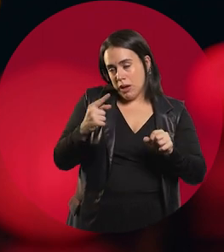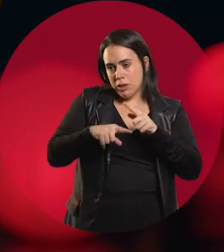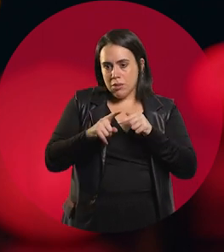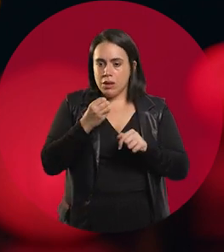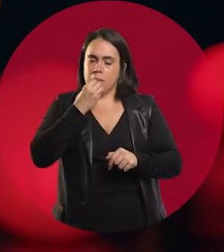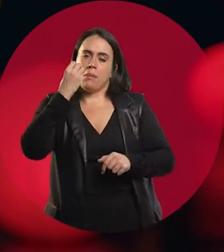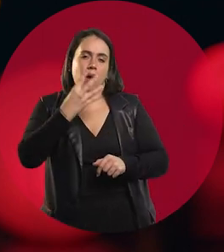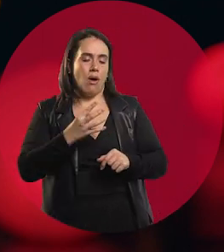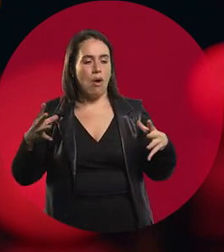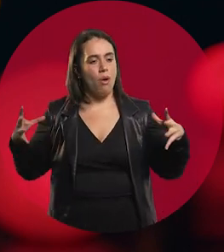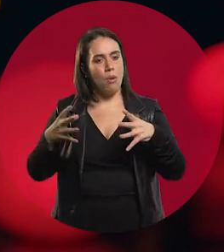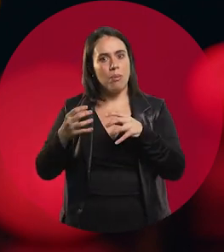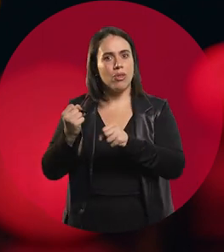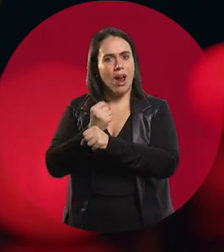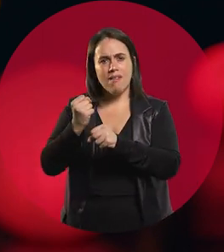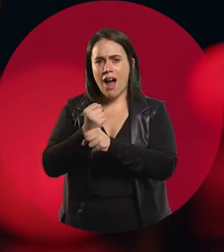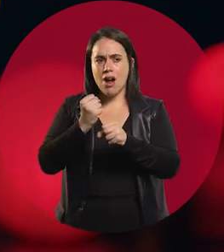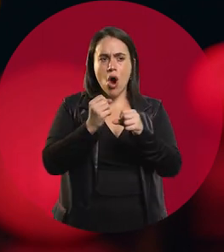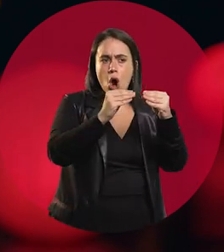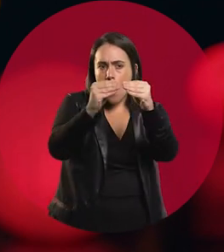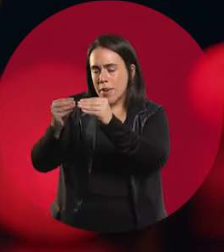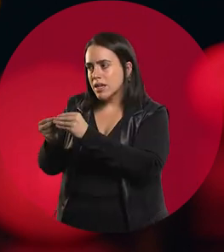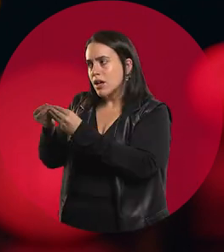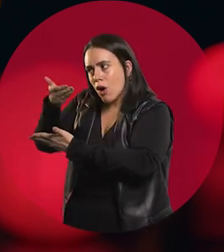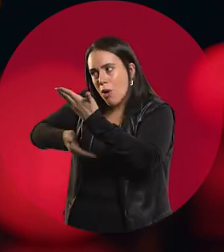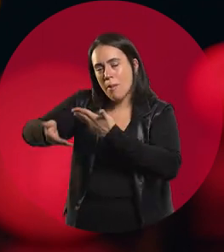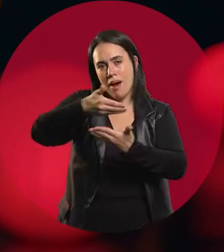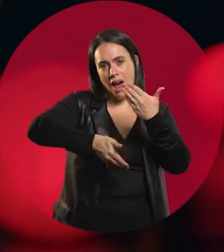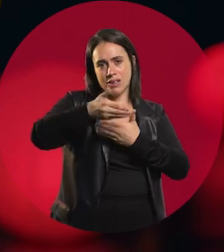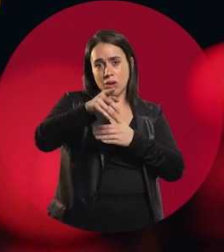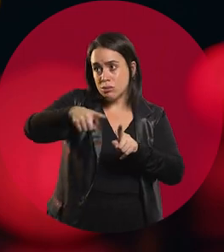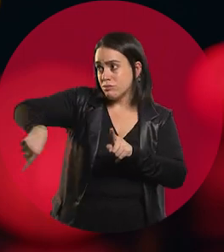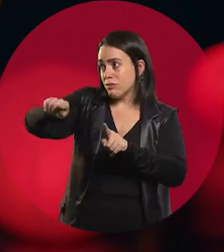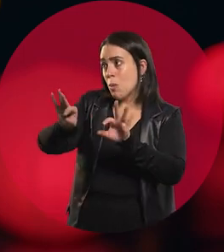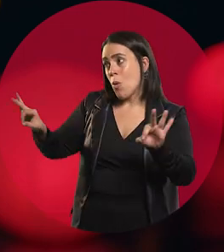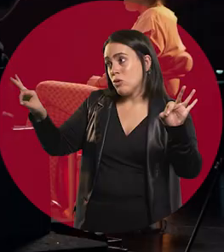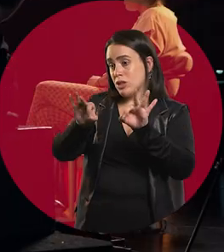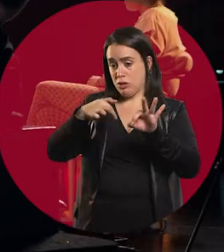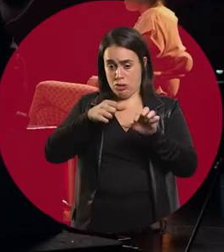I work with co-workers, musicians, and they have to be musicians, because I am a singer,